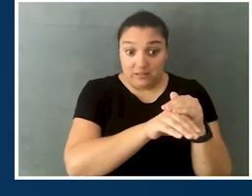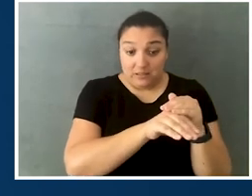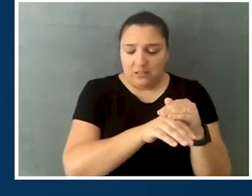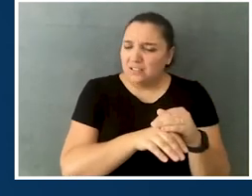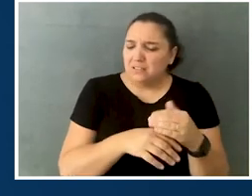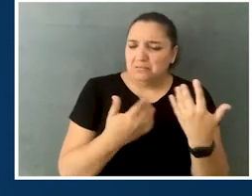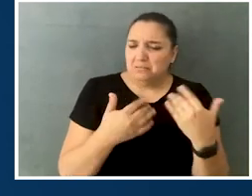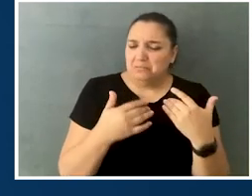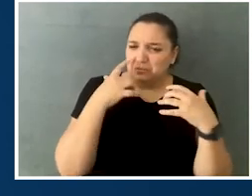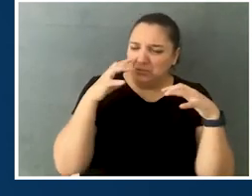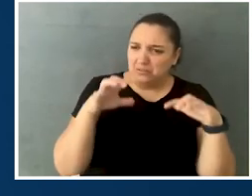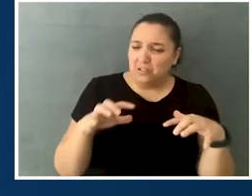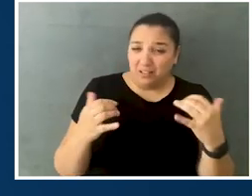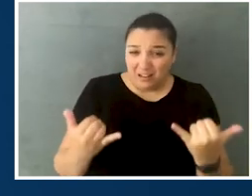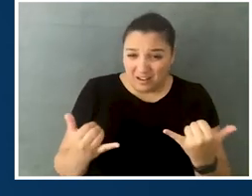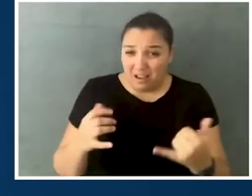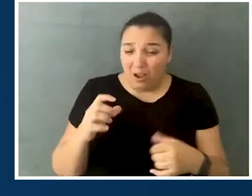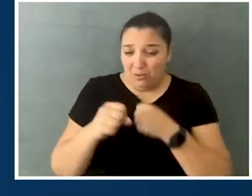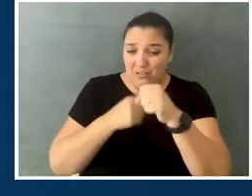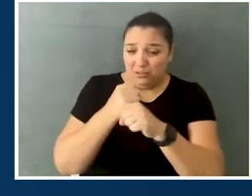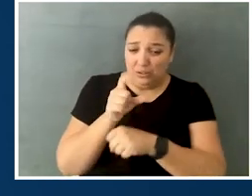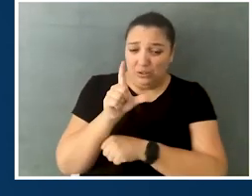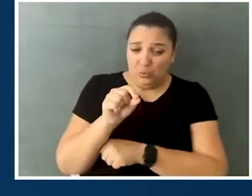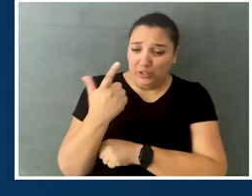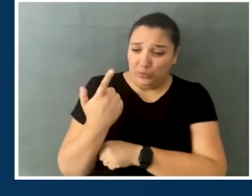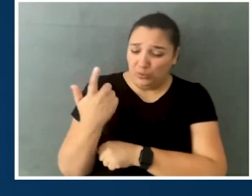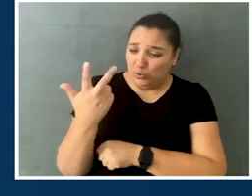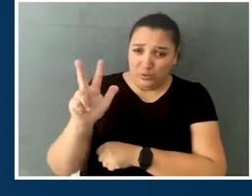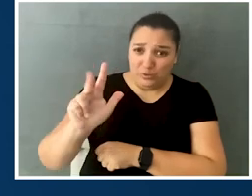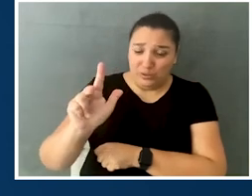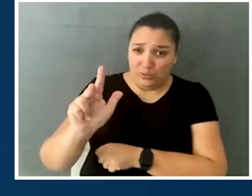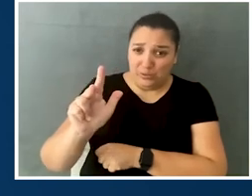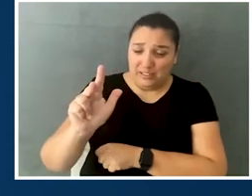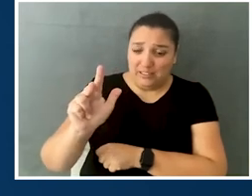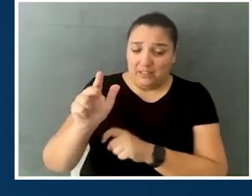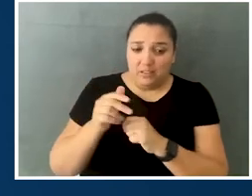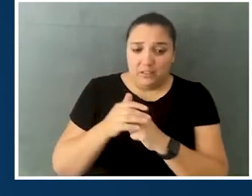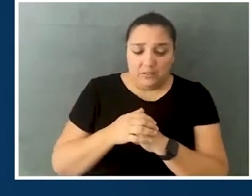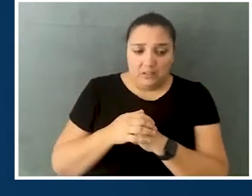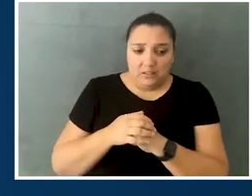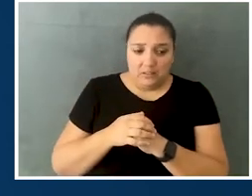and it's really shocking to me that, here we are in 2023, and when there's an issue of accessibility,